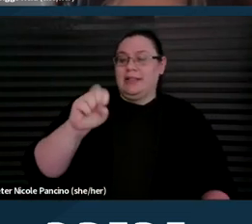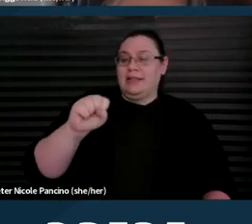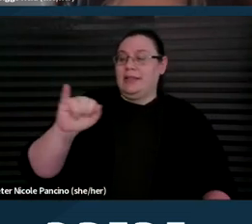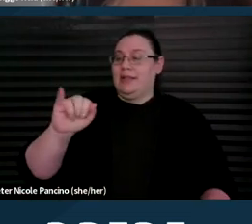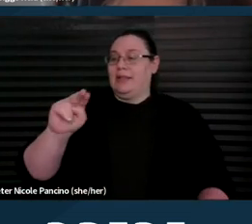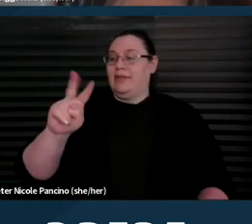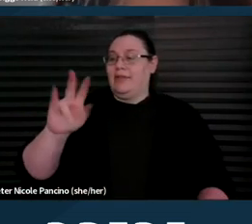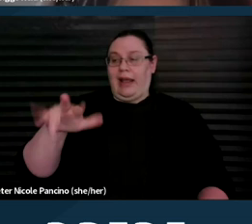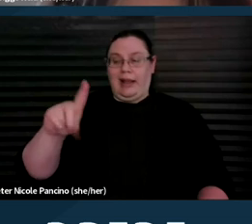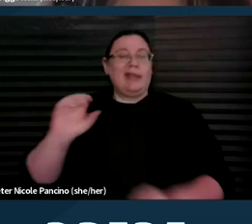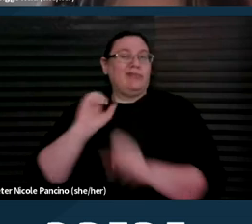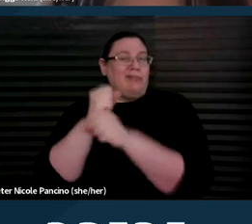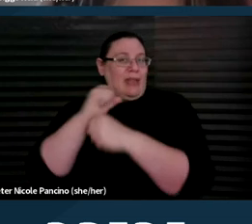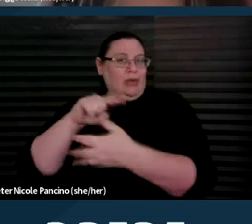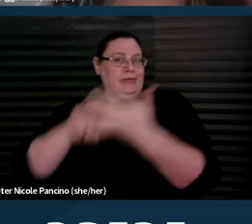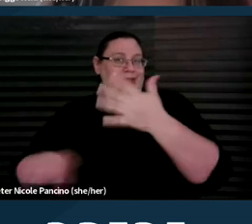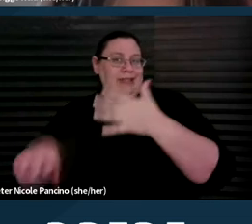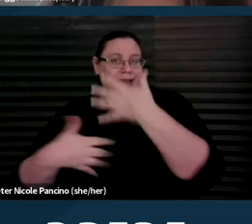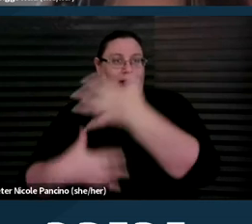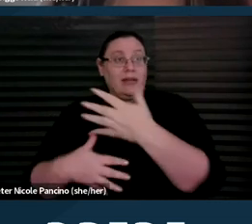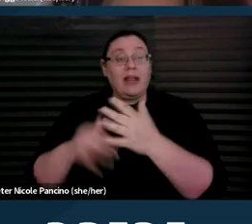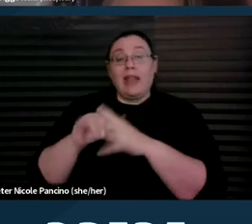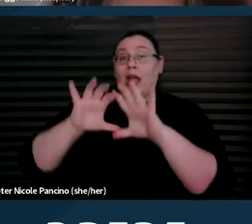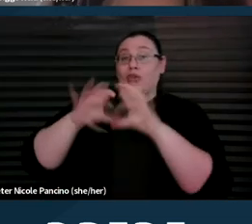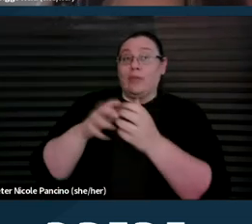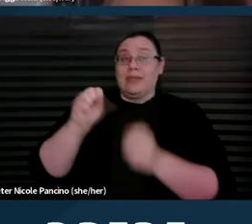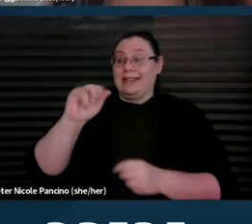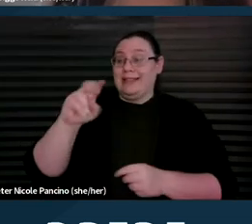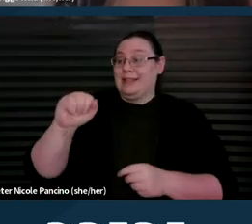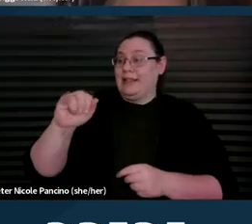who do amazing work, advocating for the disability community